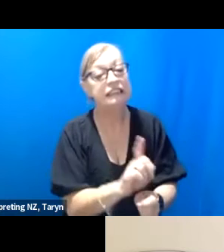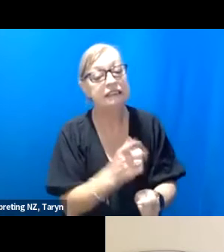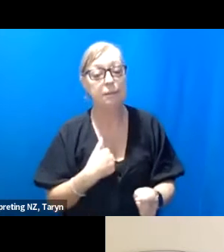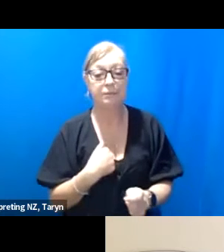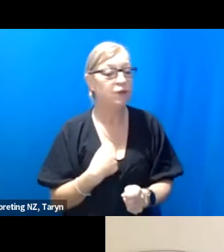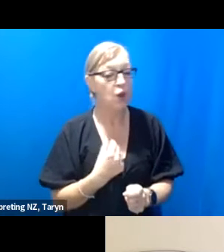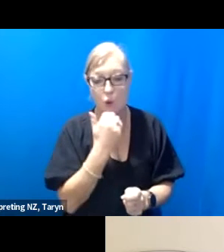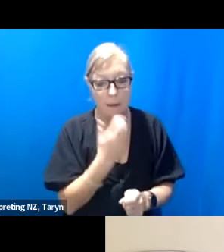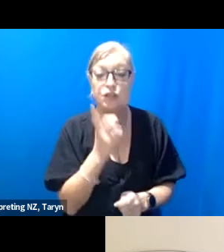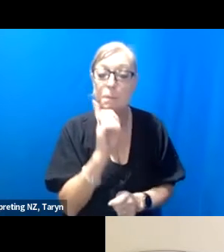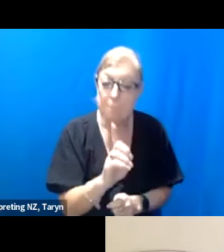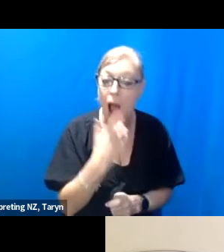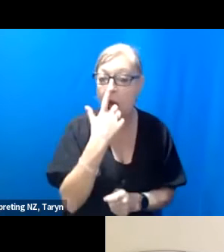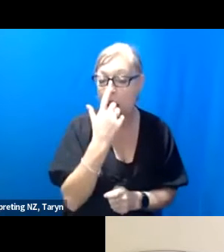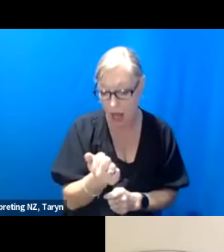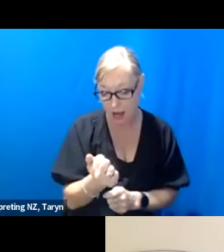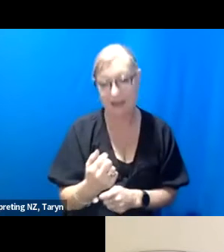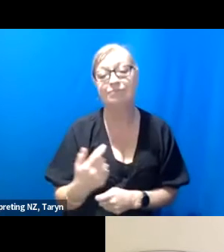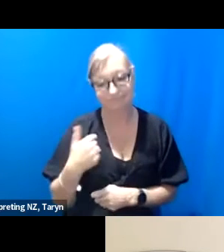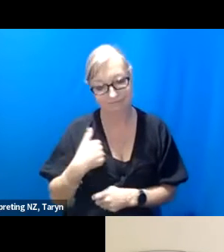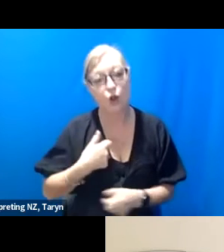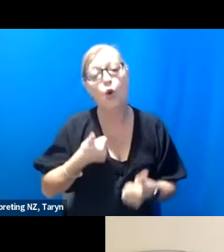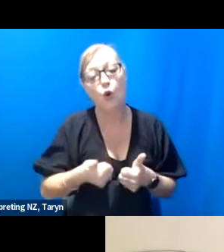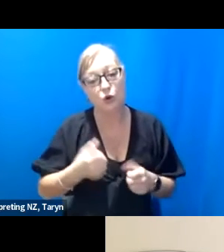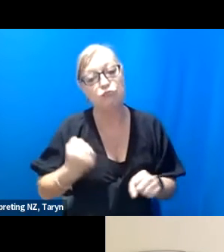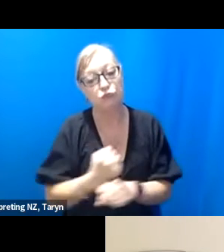working with disabled artists, is that you're going to have to change work potentially